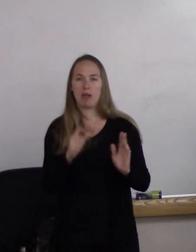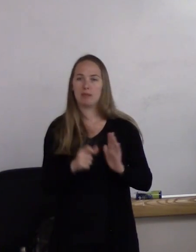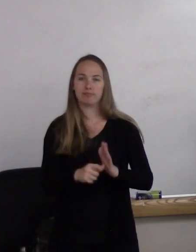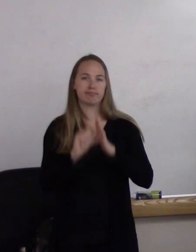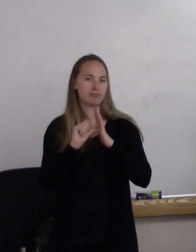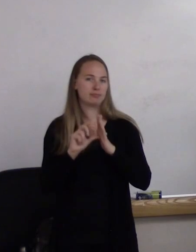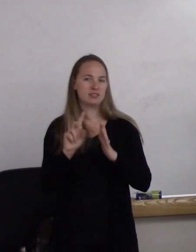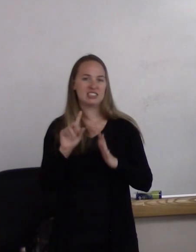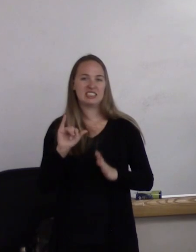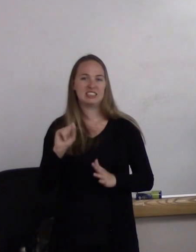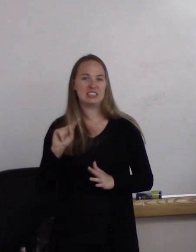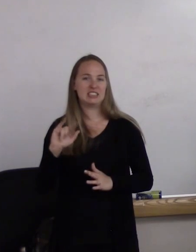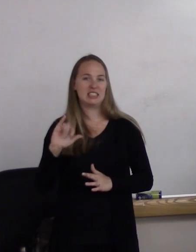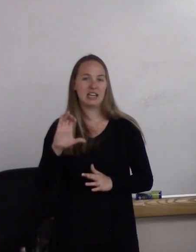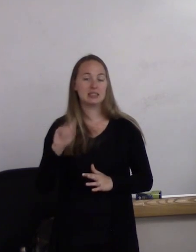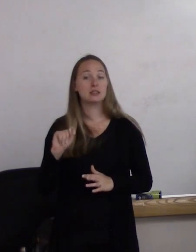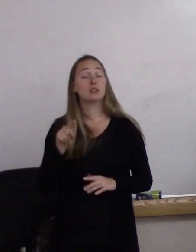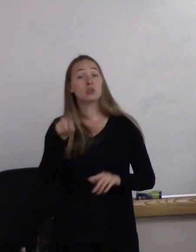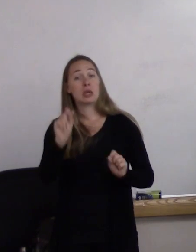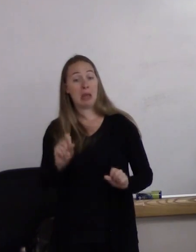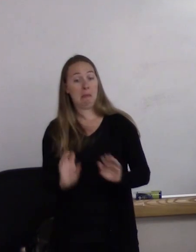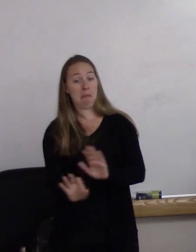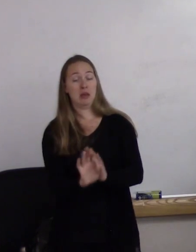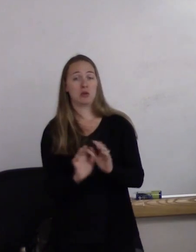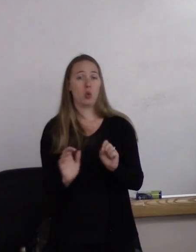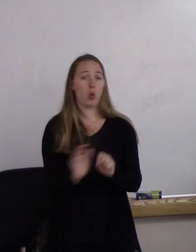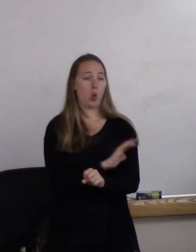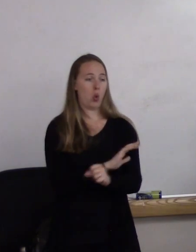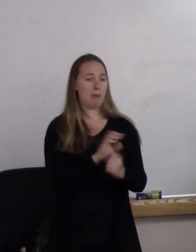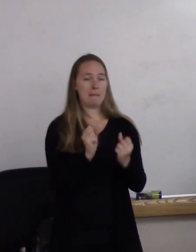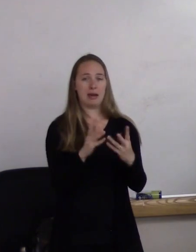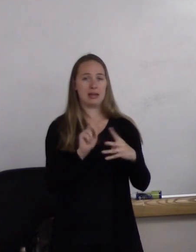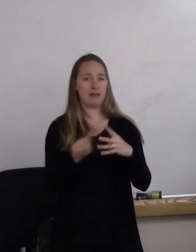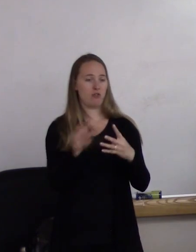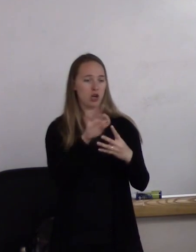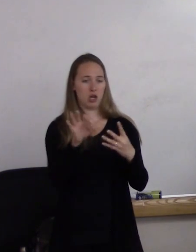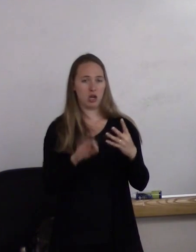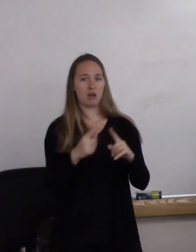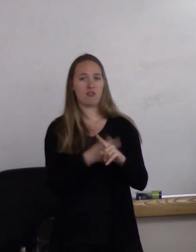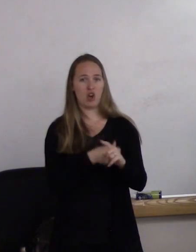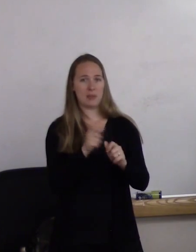and you can choose a whole combination. And it's important to understand that